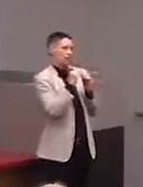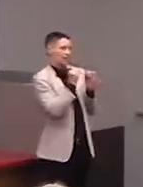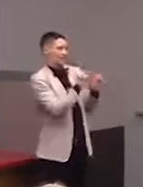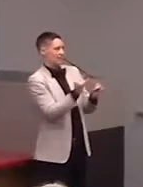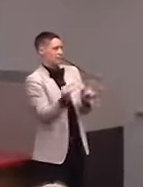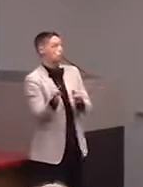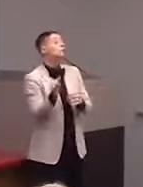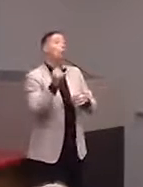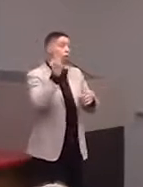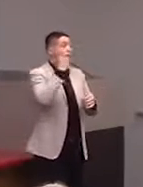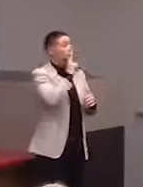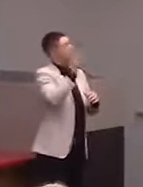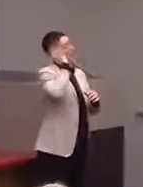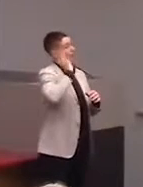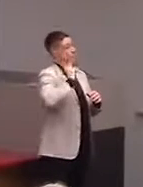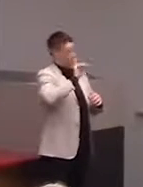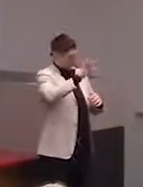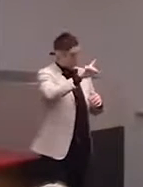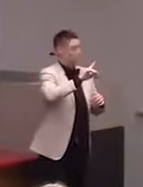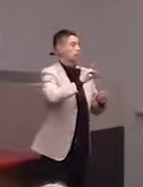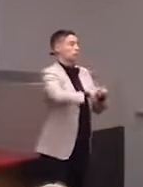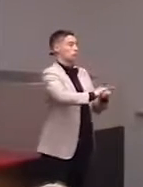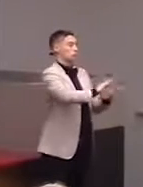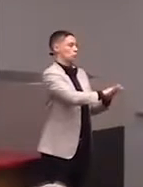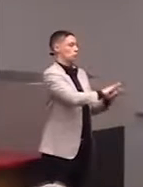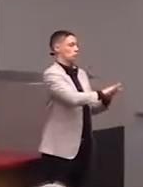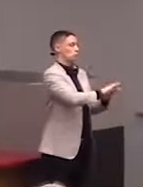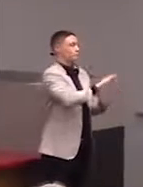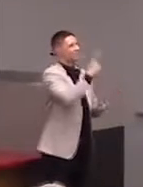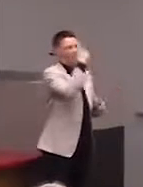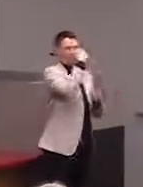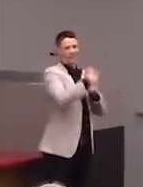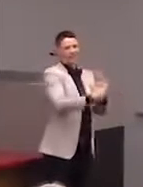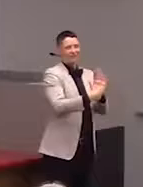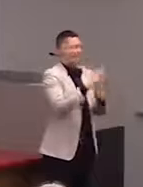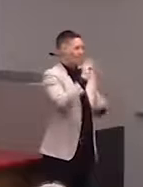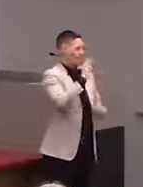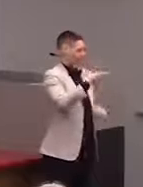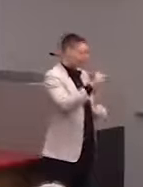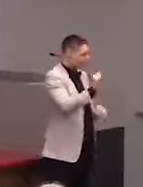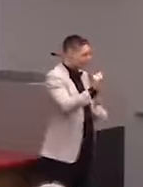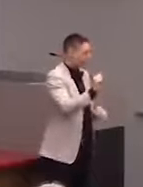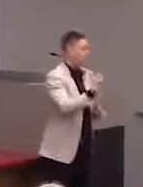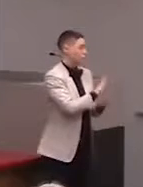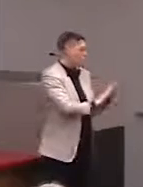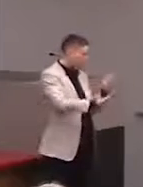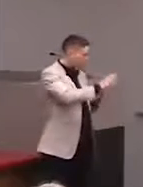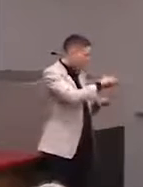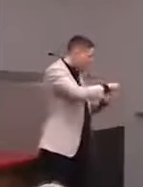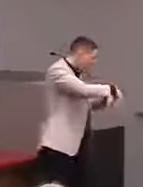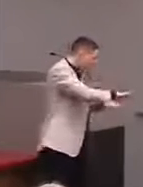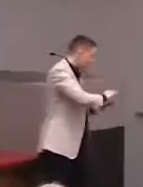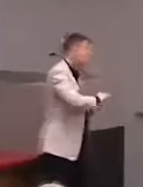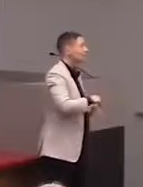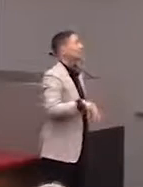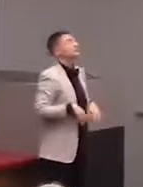like with for some of these maps on college campuses, schools for the blind,